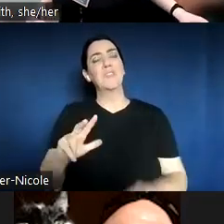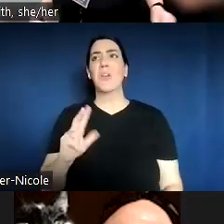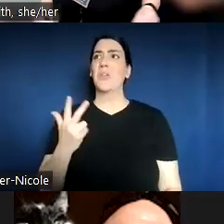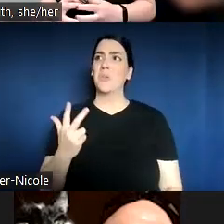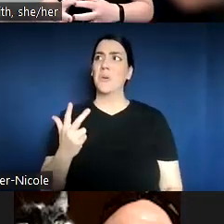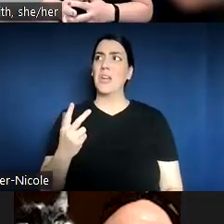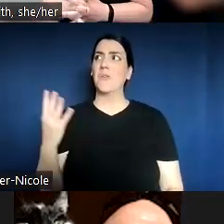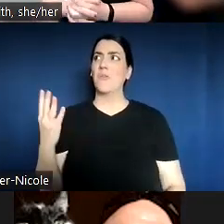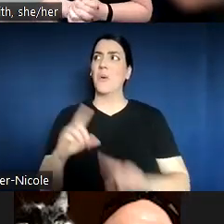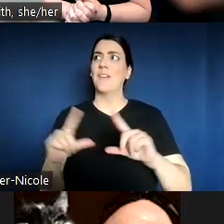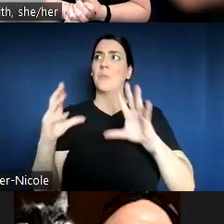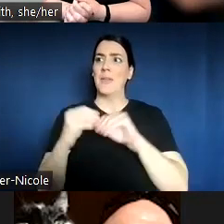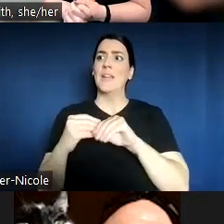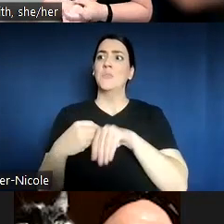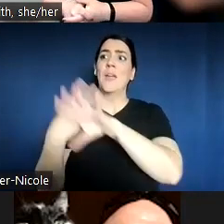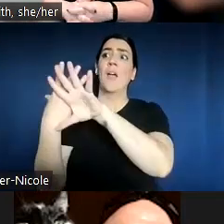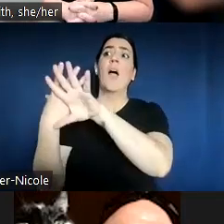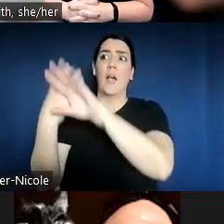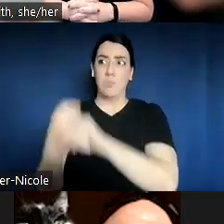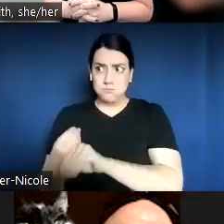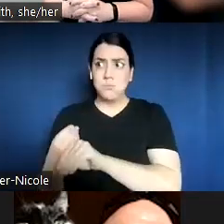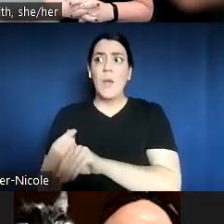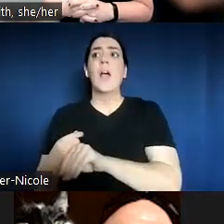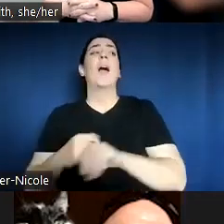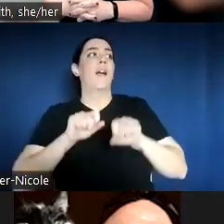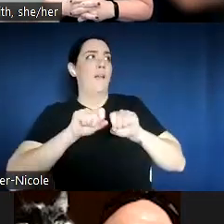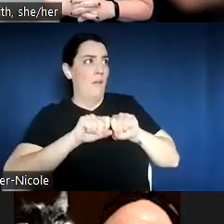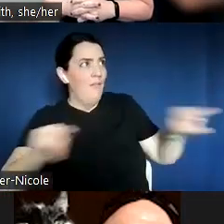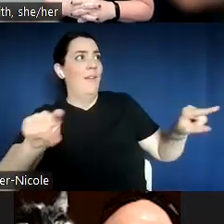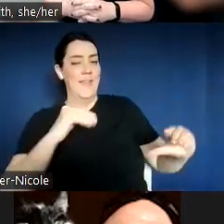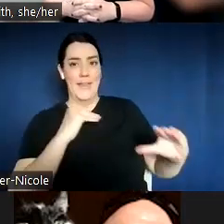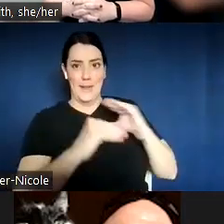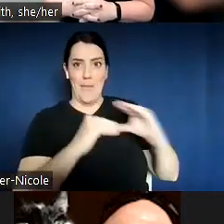to people that I work with saying, "Here's a great idea that I owe to my friend, Laura